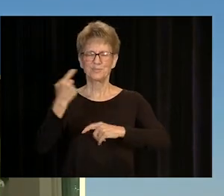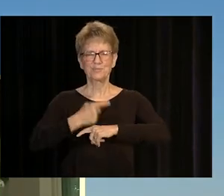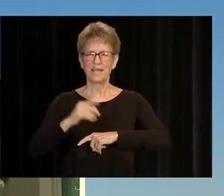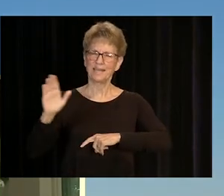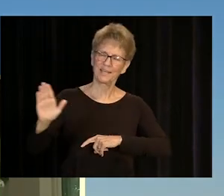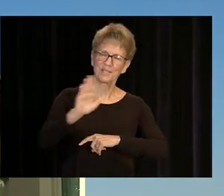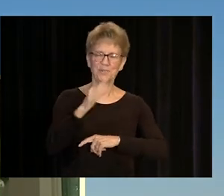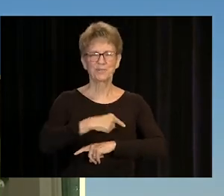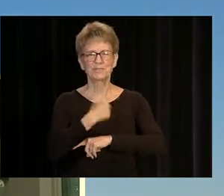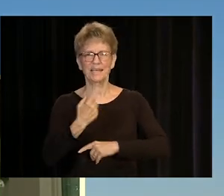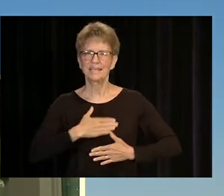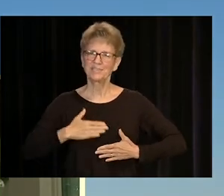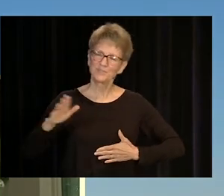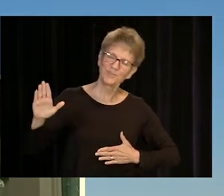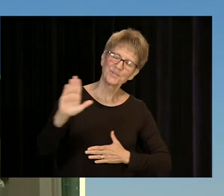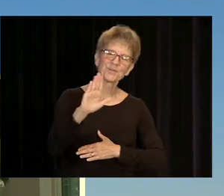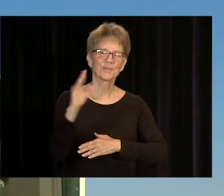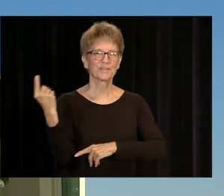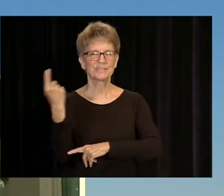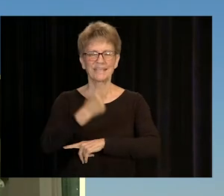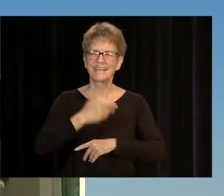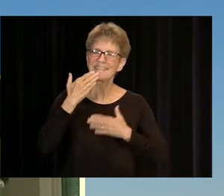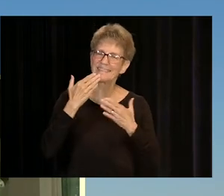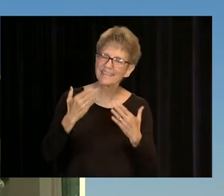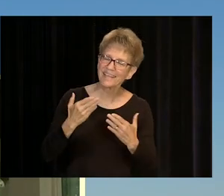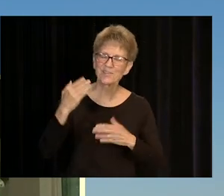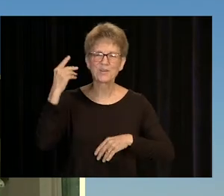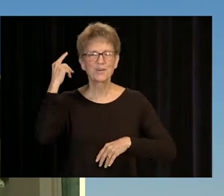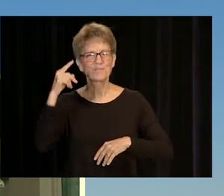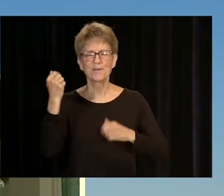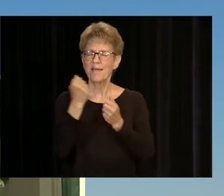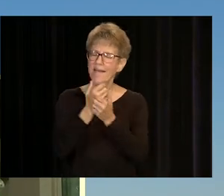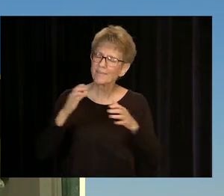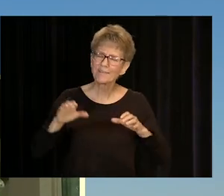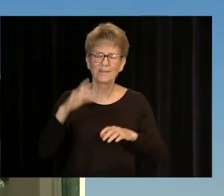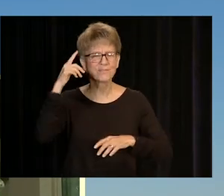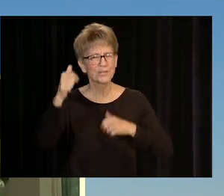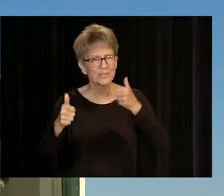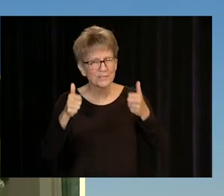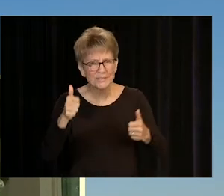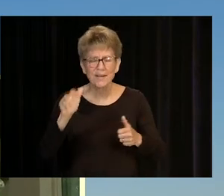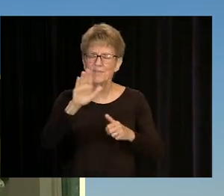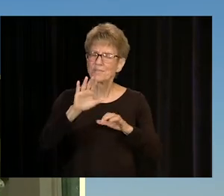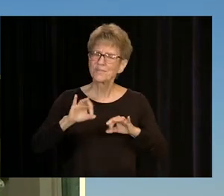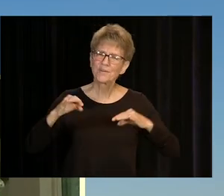AND THIS IS YOUR DAY, AND ENJOY YOUR DAY, AND THANK YOU FOR WHAT YOU'VE DONE FOR YOURSELF,